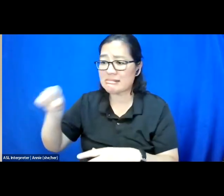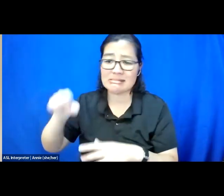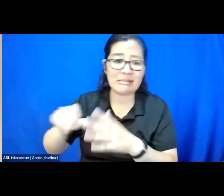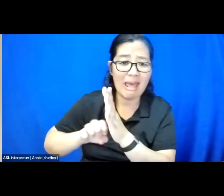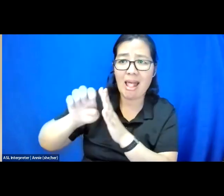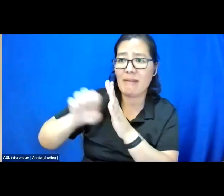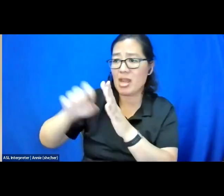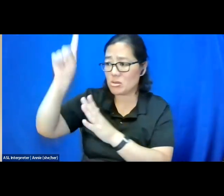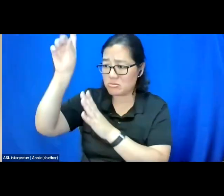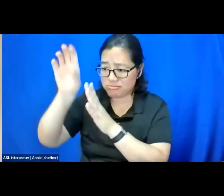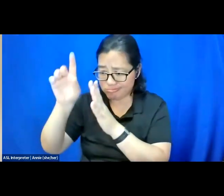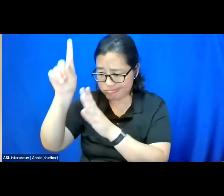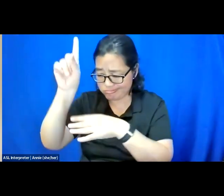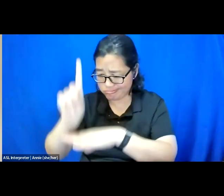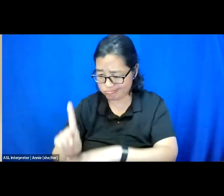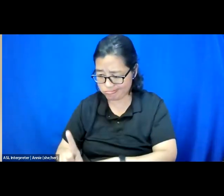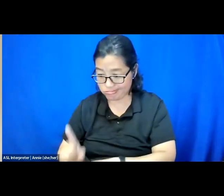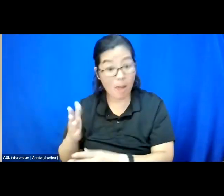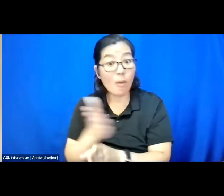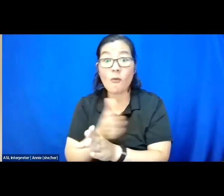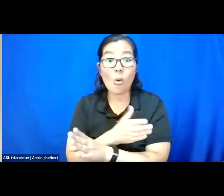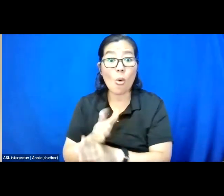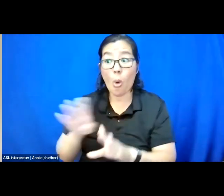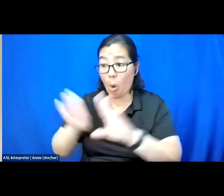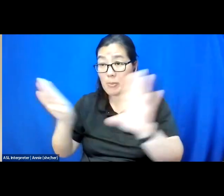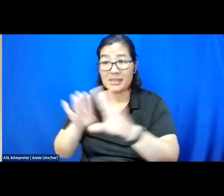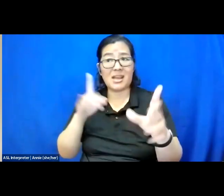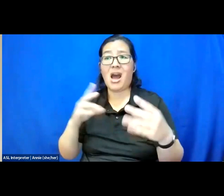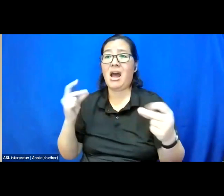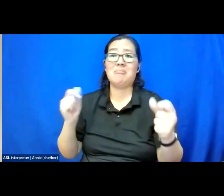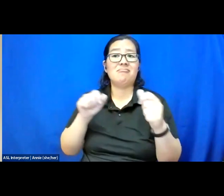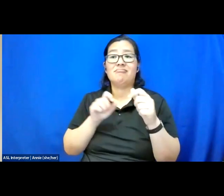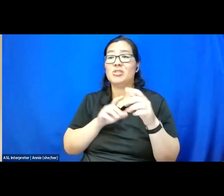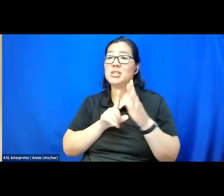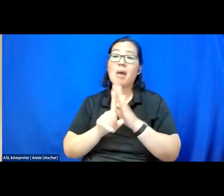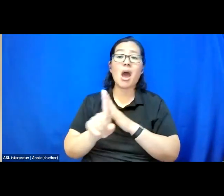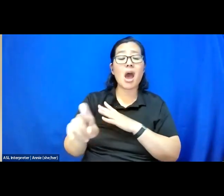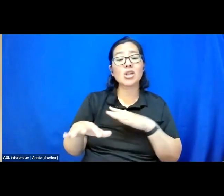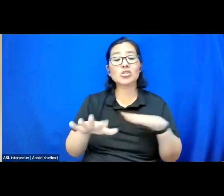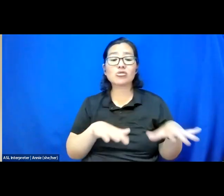And before the elevator door opens, I'm asked so casually, are you OK?